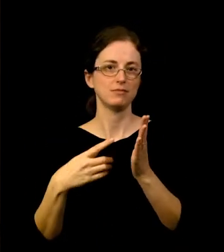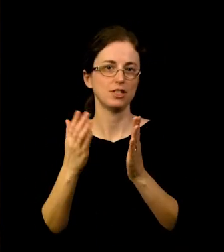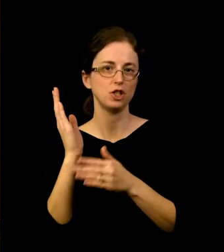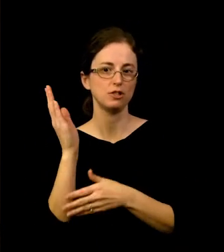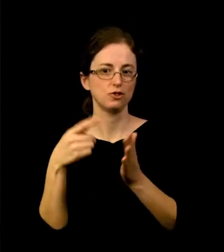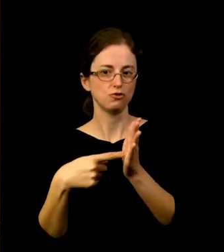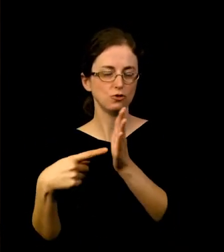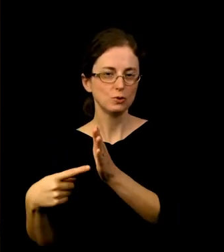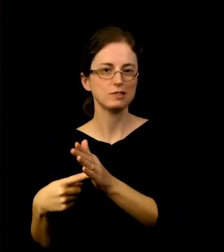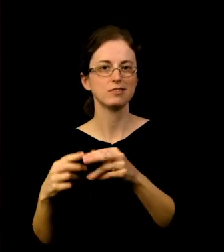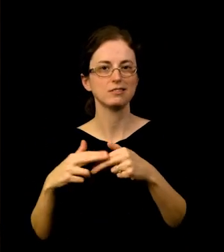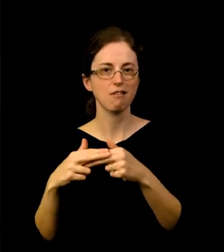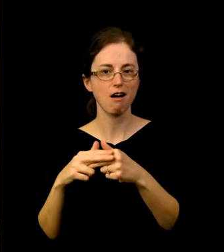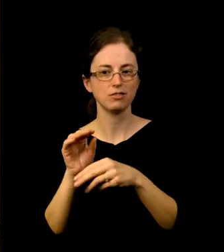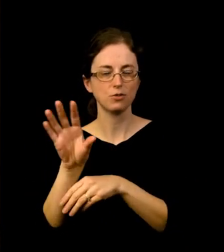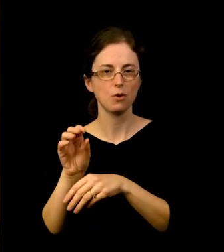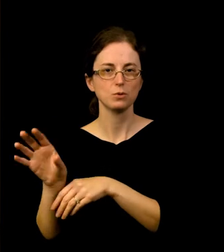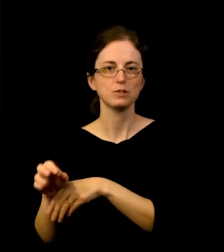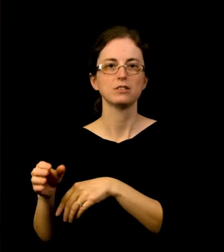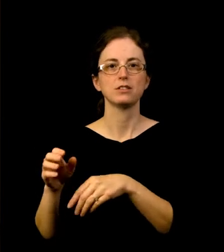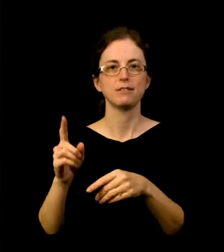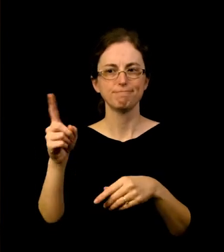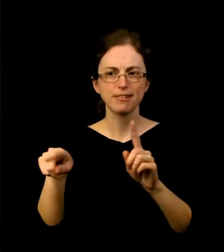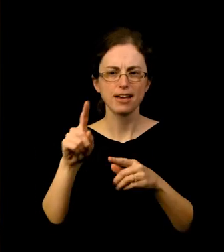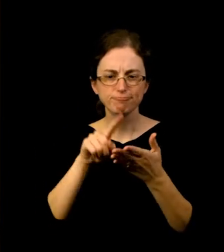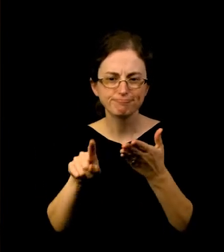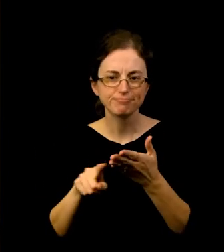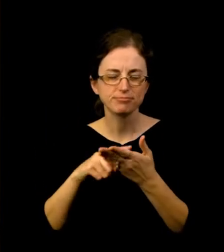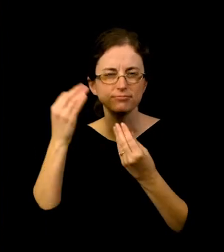They explored some of the themes -- How do we connect with the land?